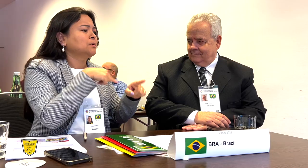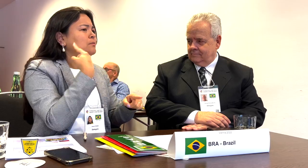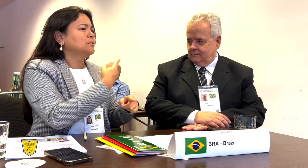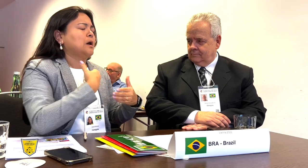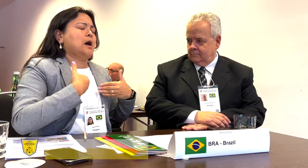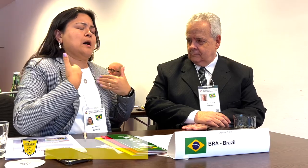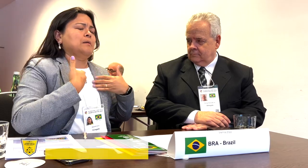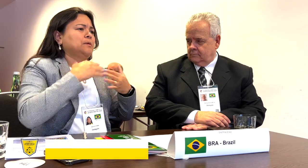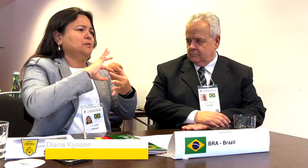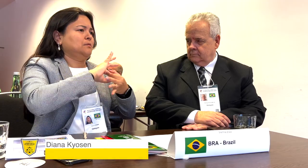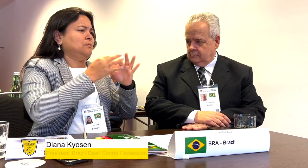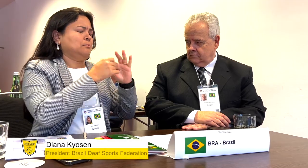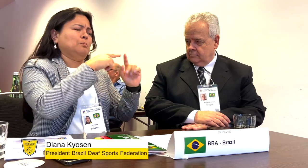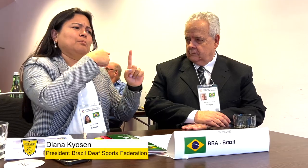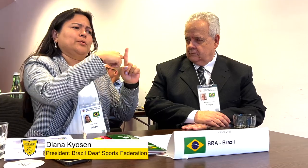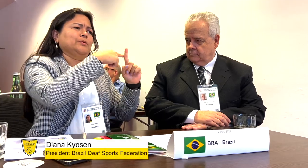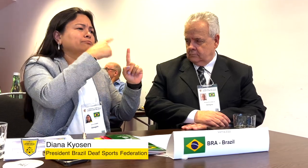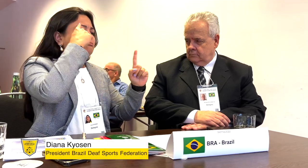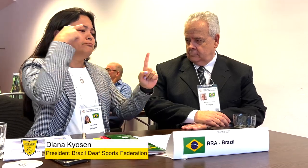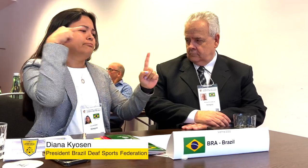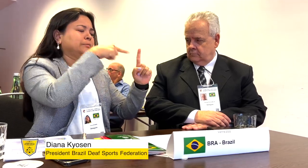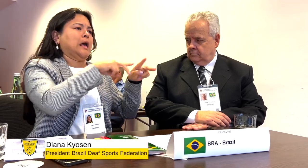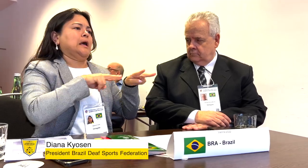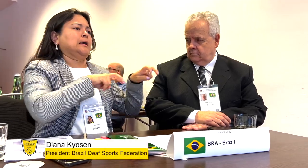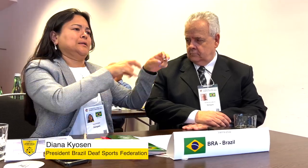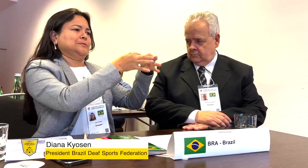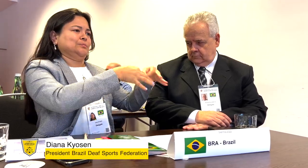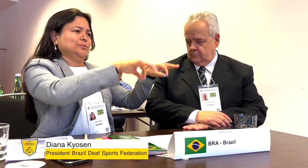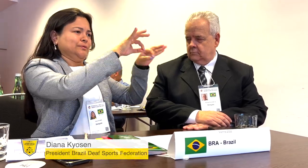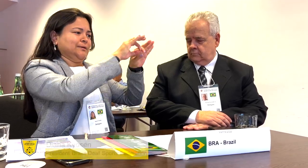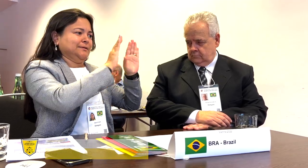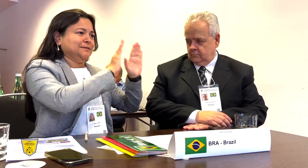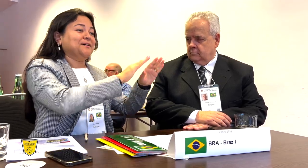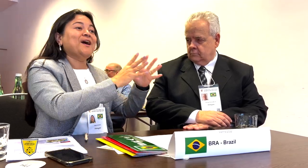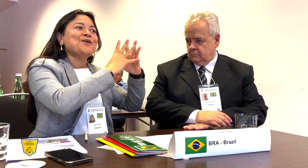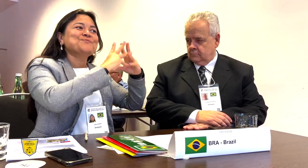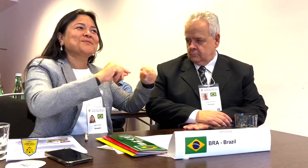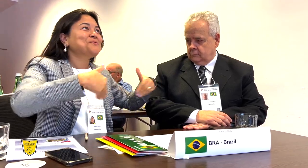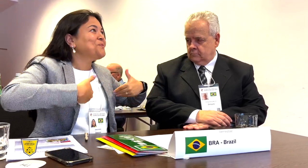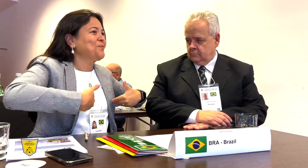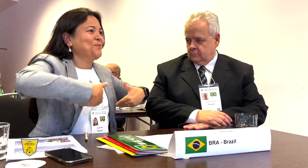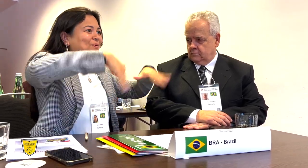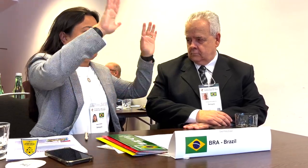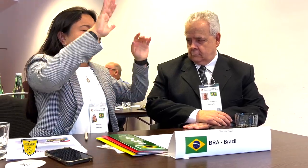I am thrilled that the Deaflympics was a success because the goal is to make athletics happy, this is of the utmost importance.